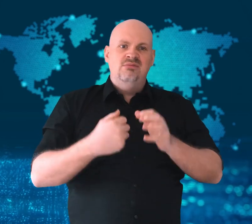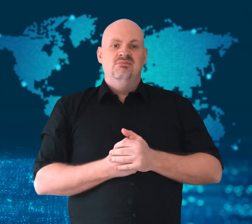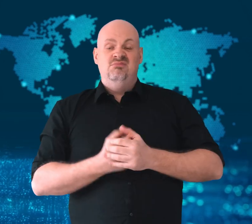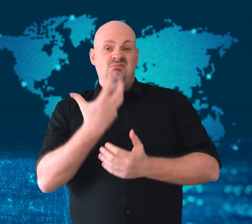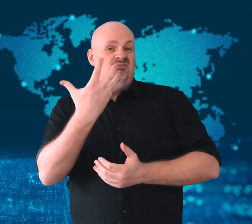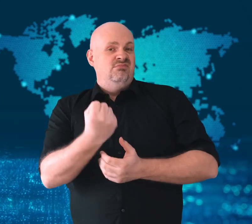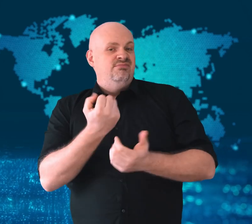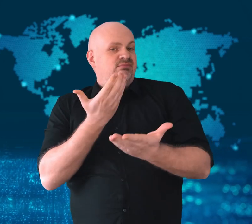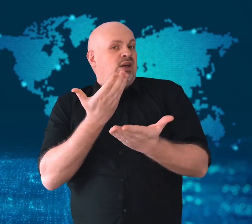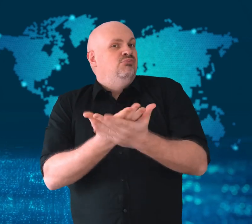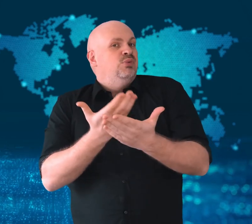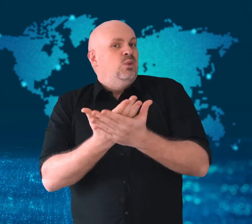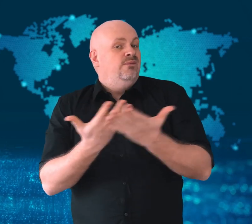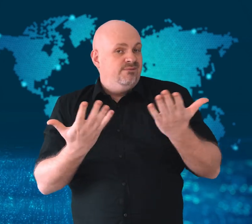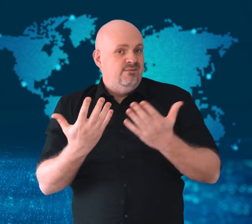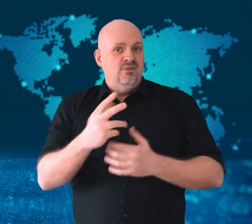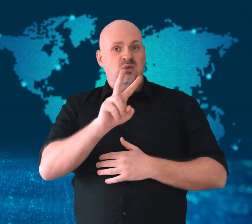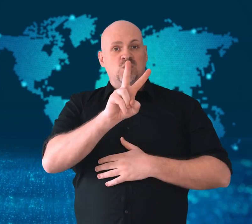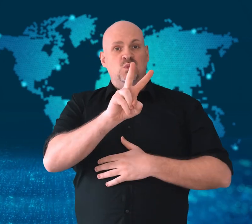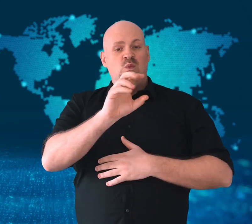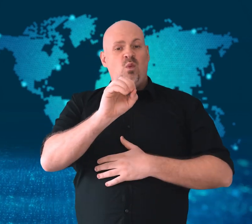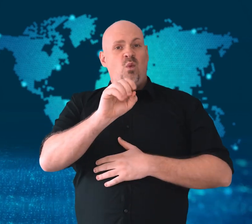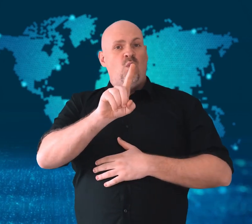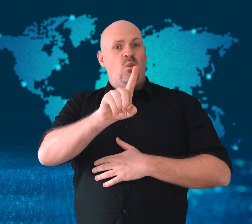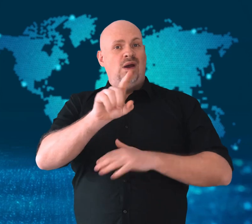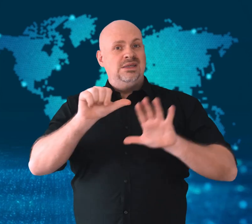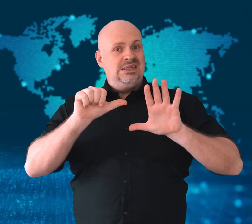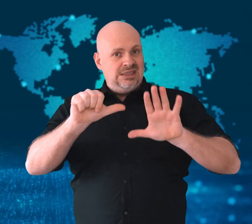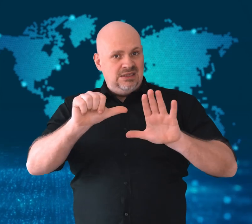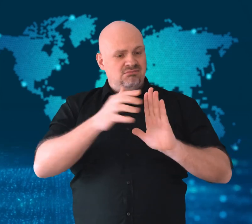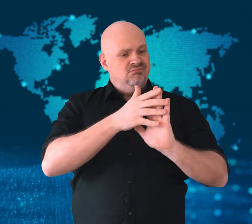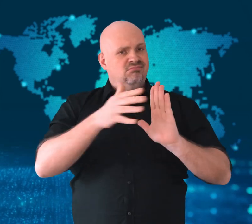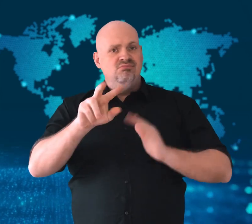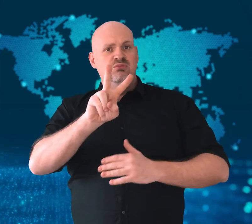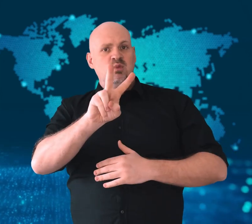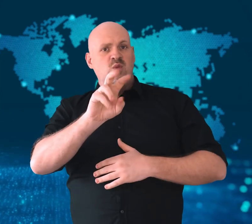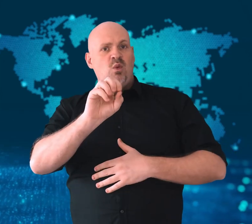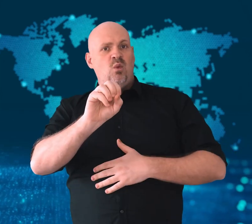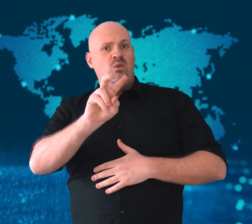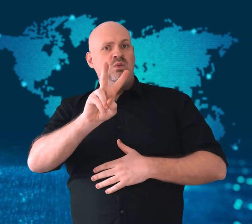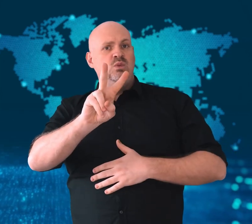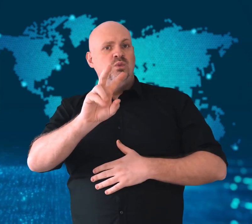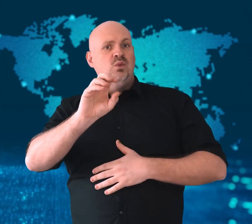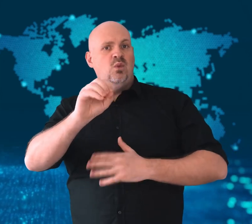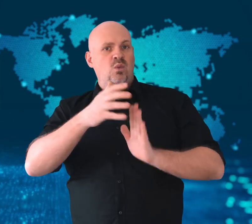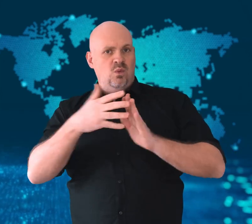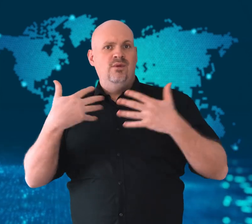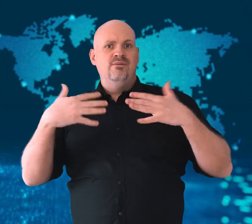warm ocean temperatures between 2016 and 2020.